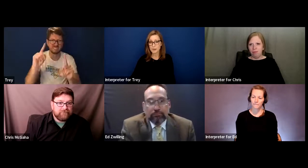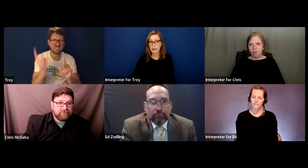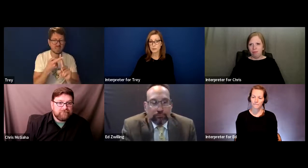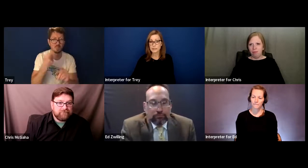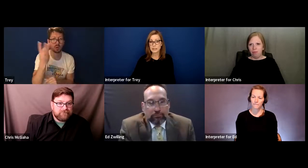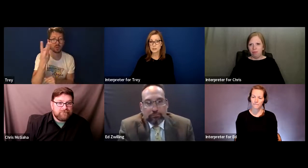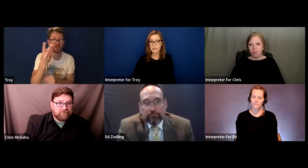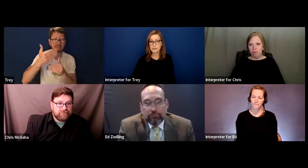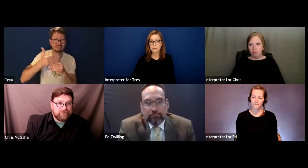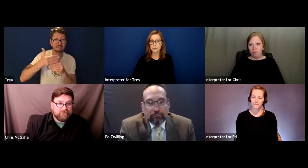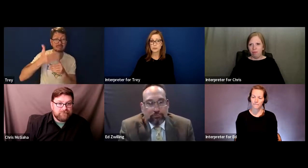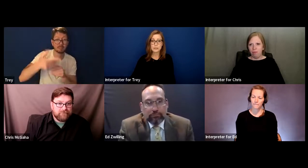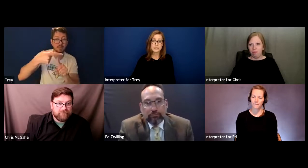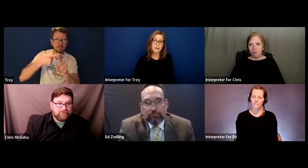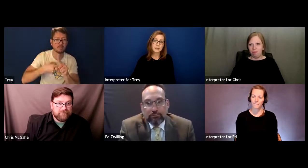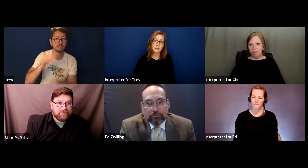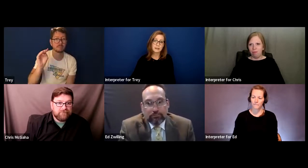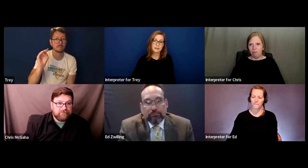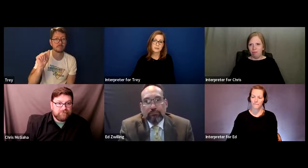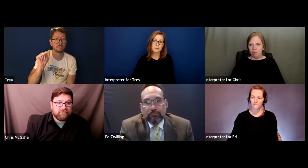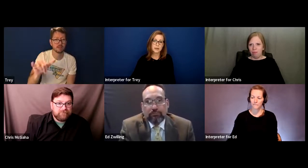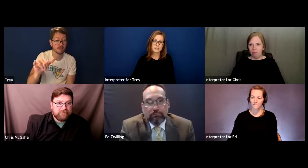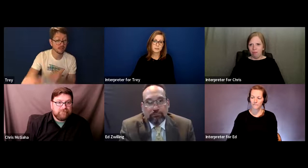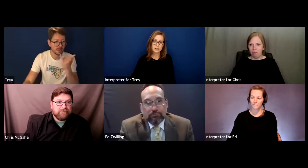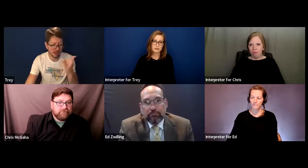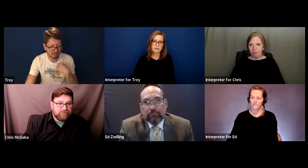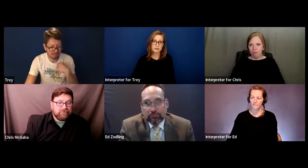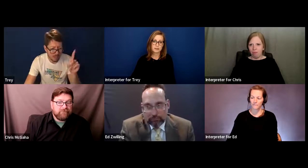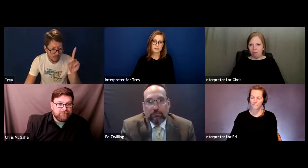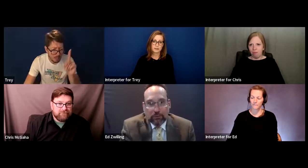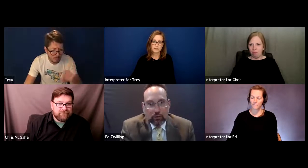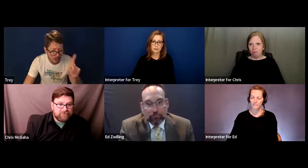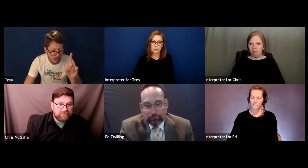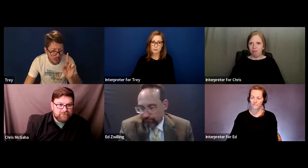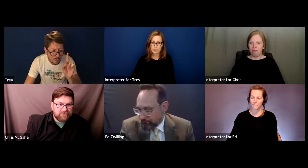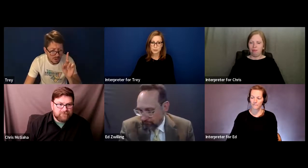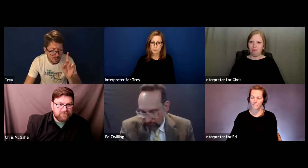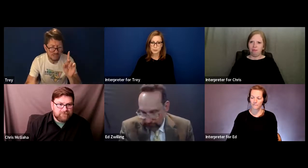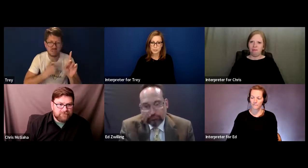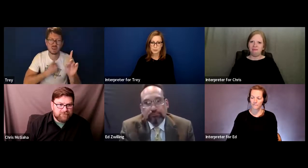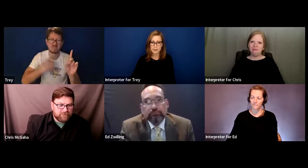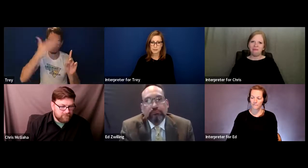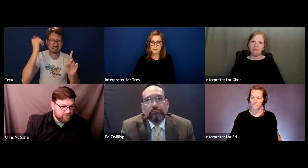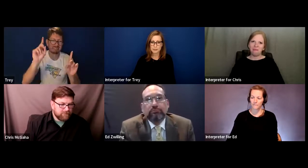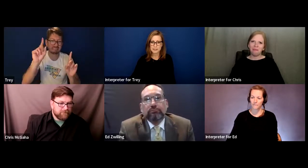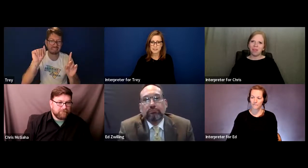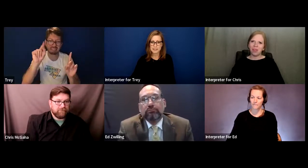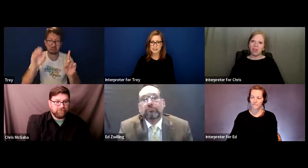That will take place the first Wednesday of next month. So let me look real quick at my calendar and see.